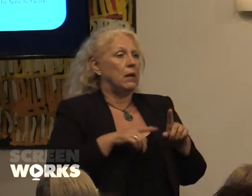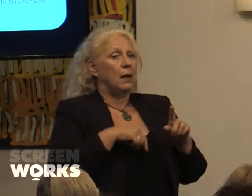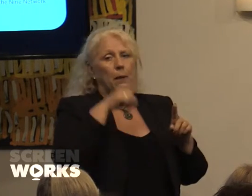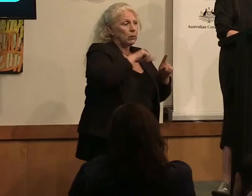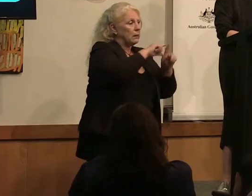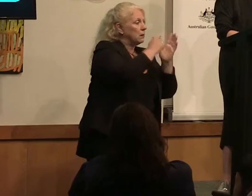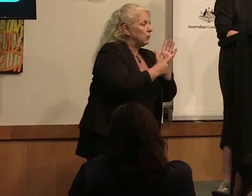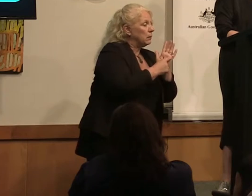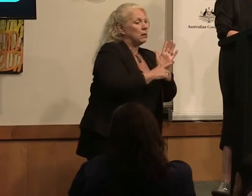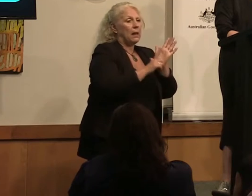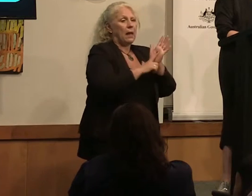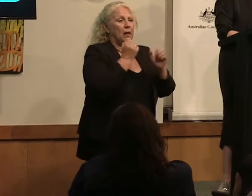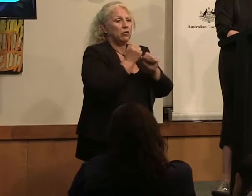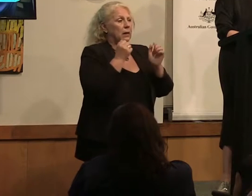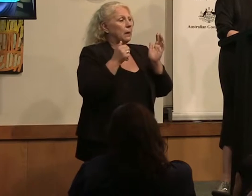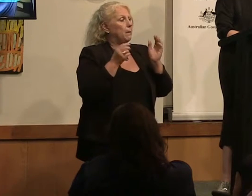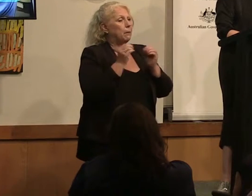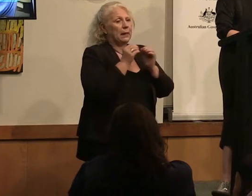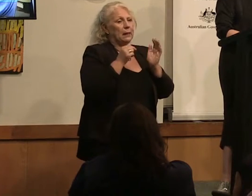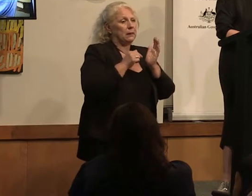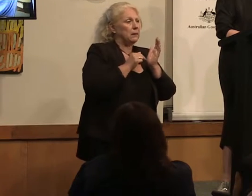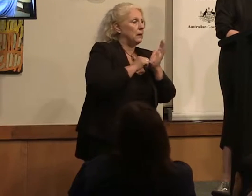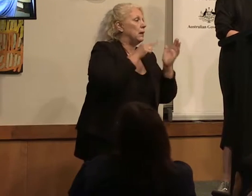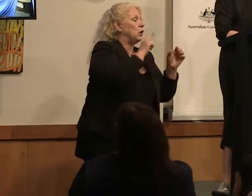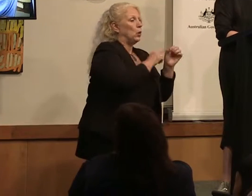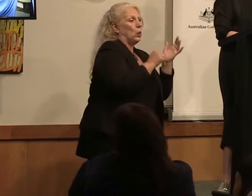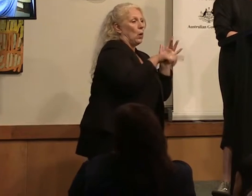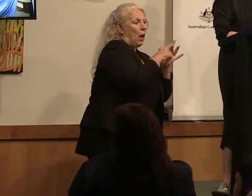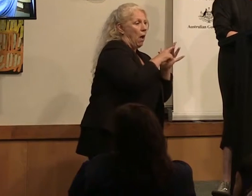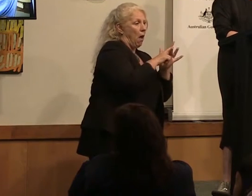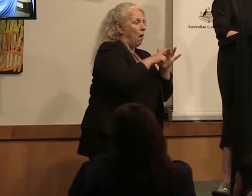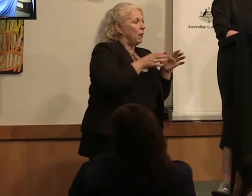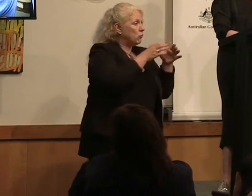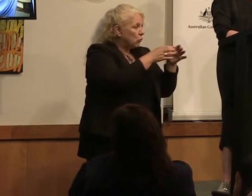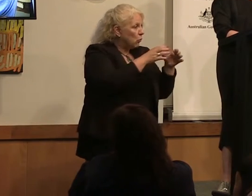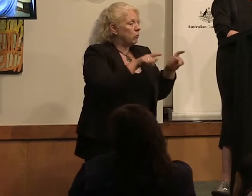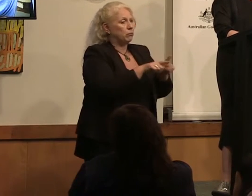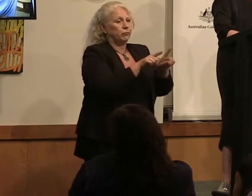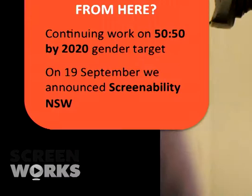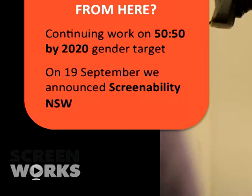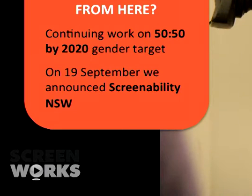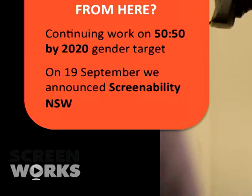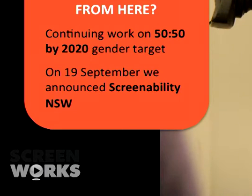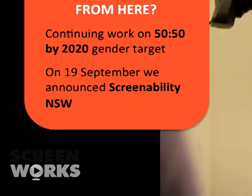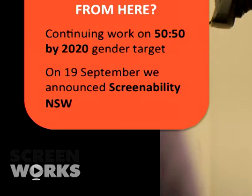Some of our new initiatives and new partners; the Screen NSW Annette Kellerman award is for an